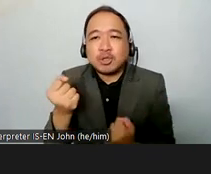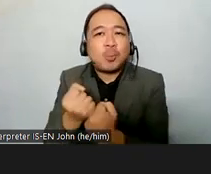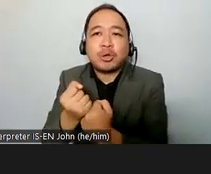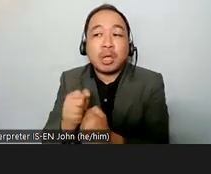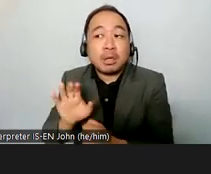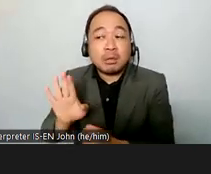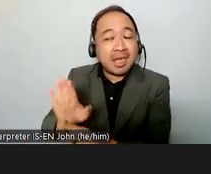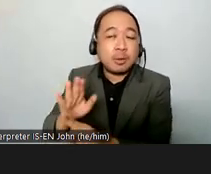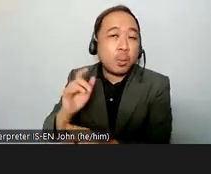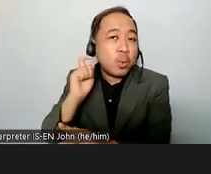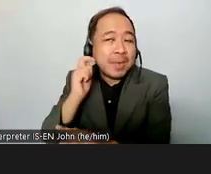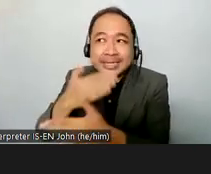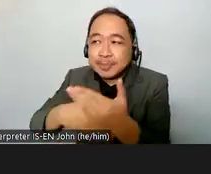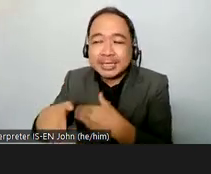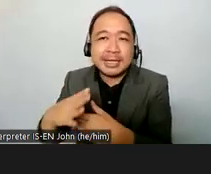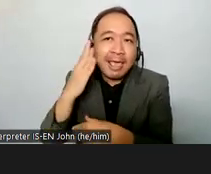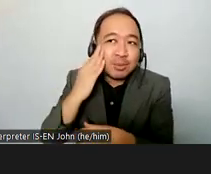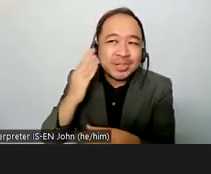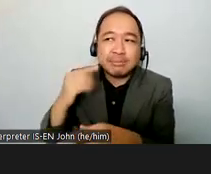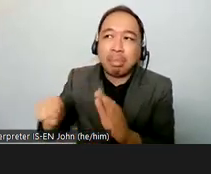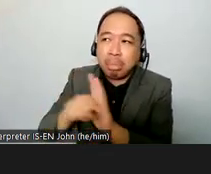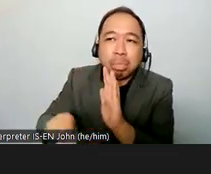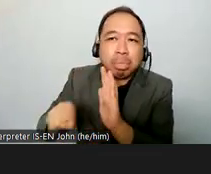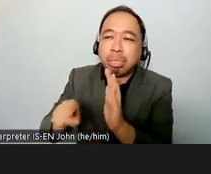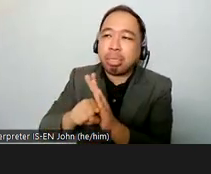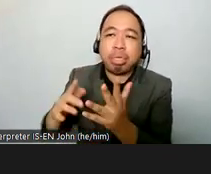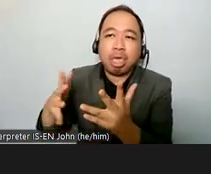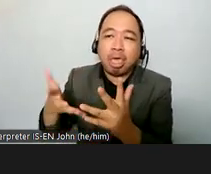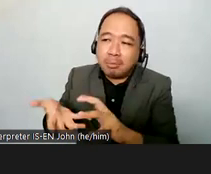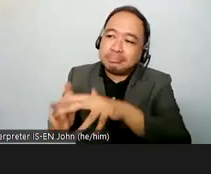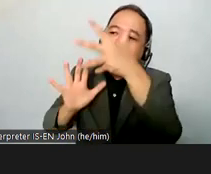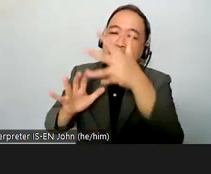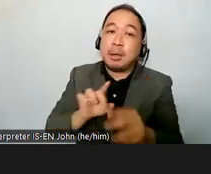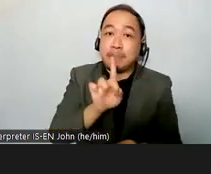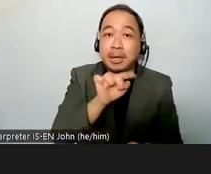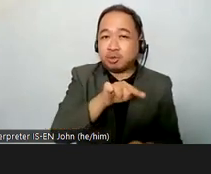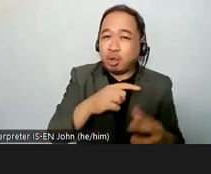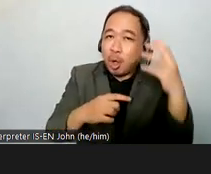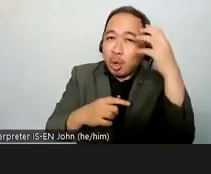gather the data and the statistics uh regarding the separation regarding the sex